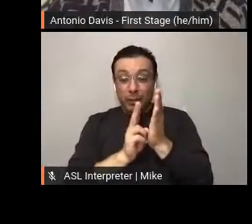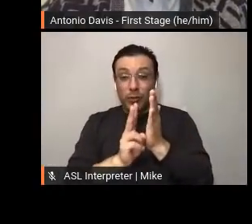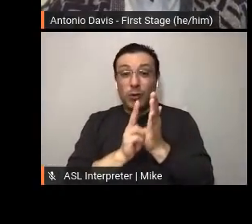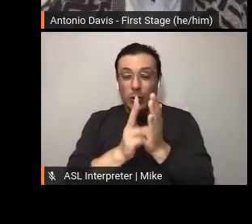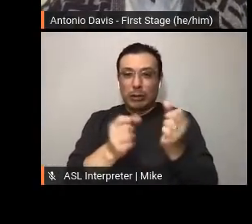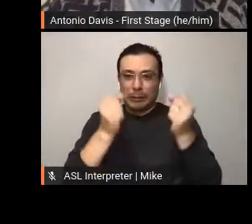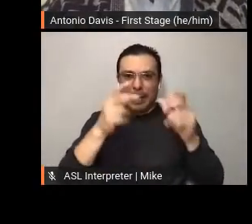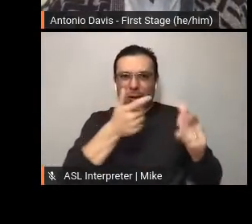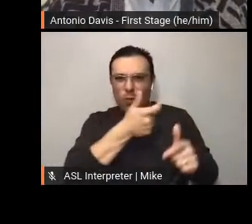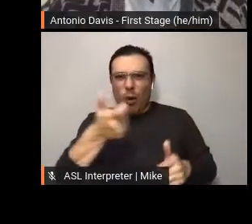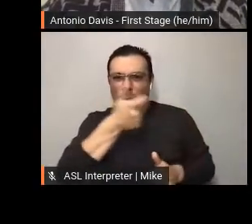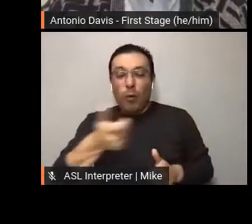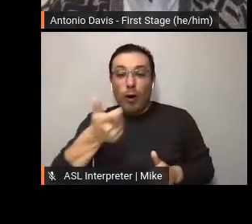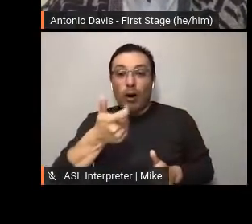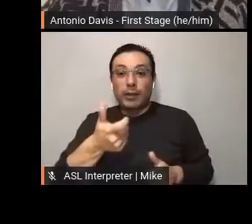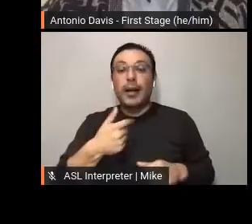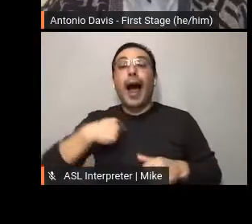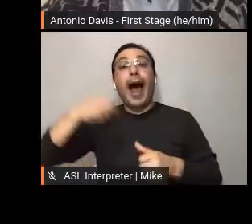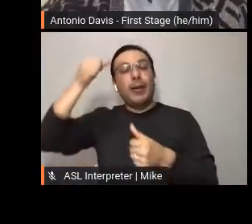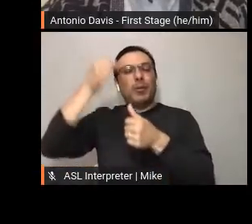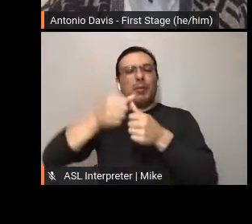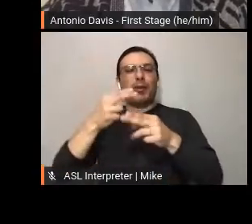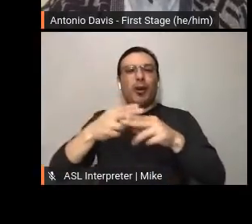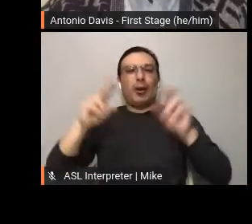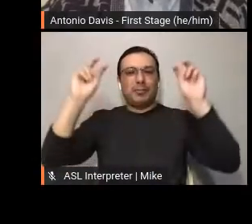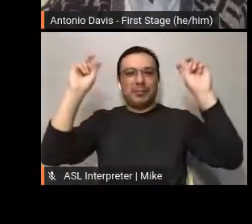a play on nostalgia, highlighting fans' comments from previous